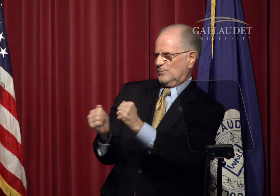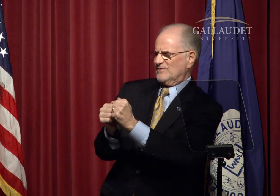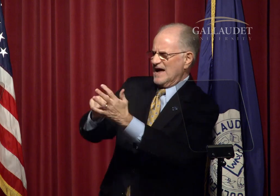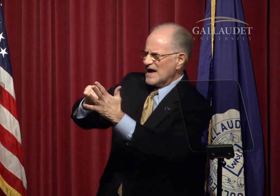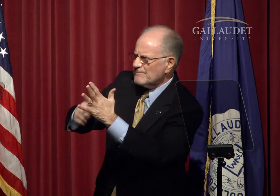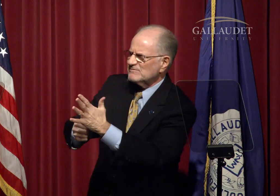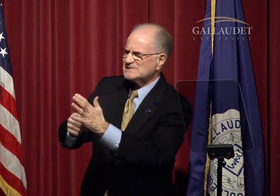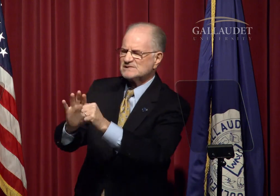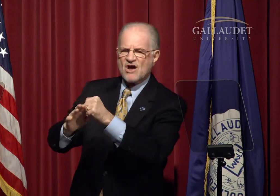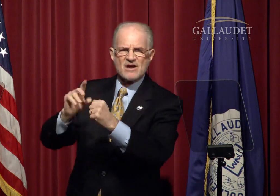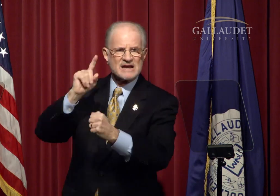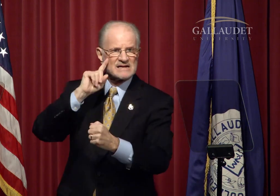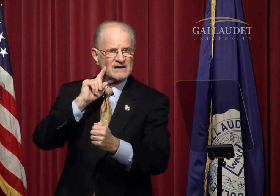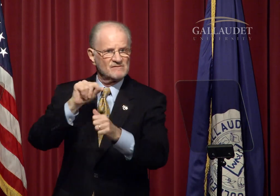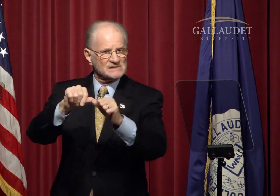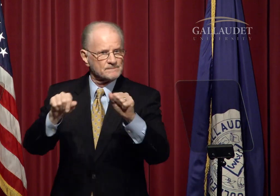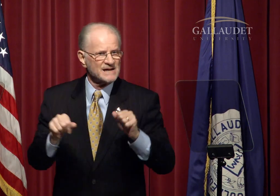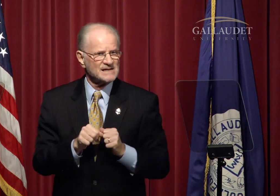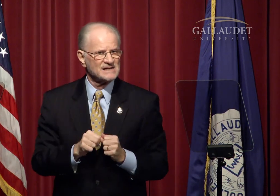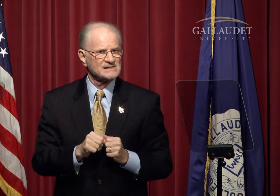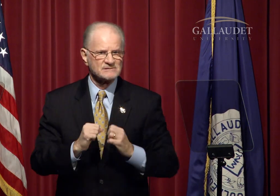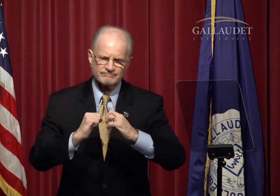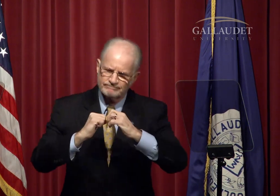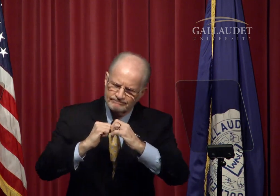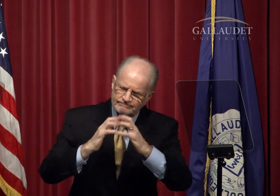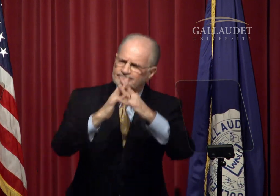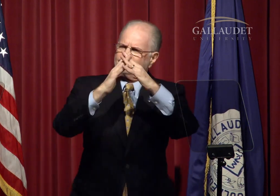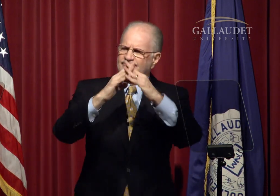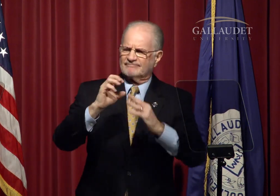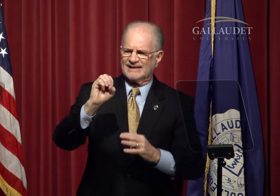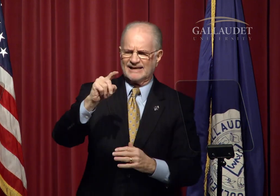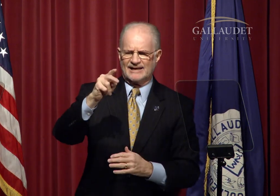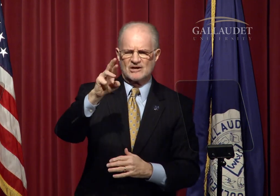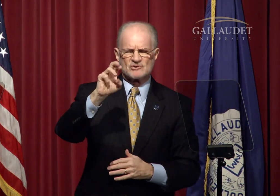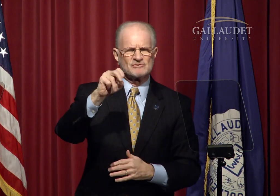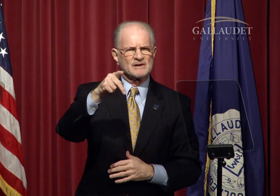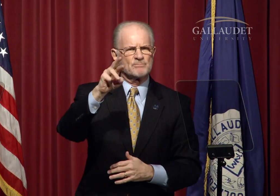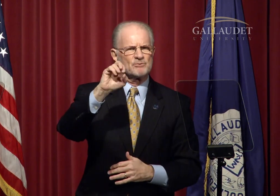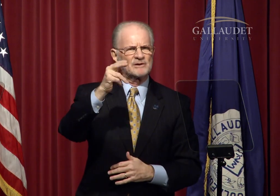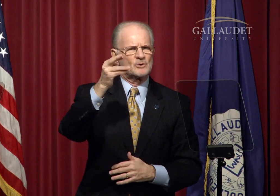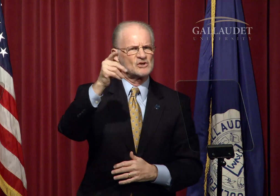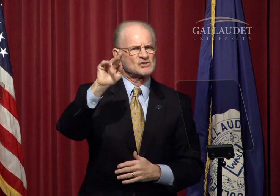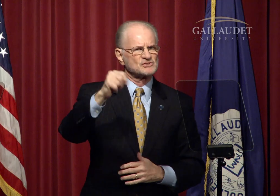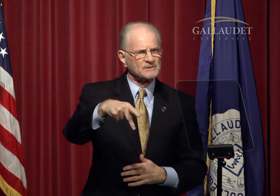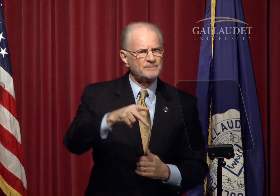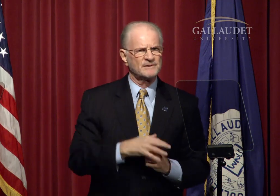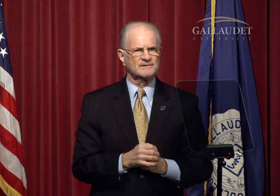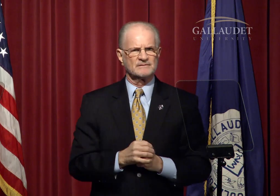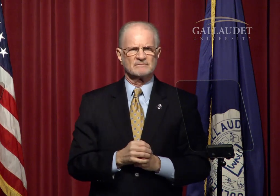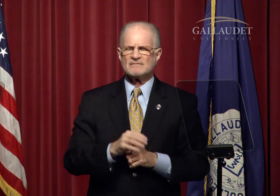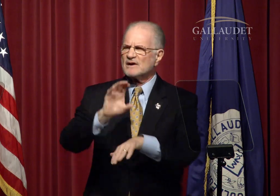Pre-Architecture with an emphasis on Deaf Space,